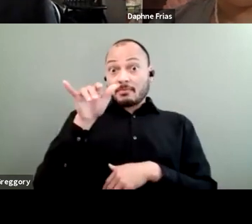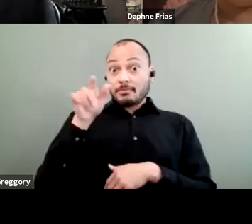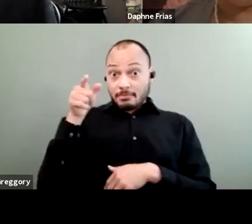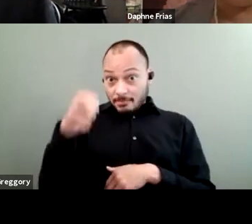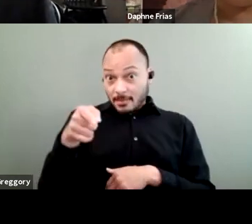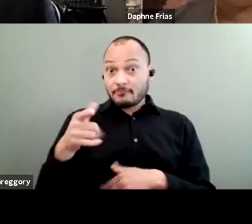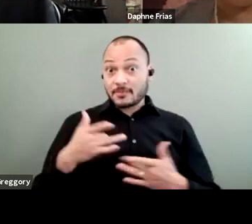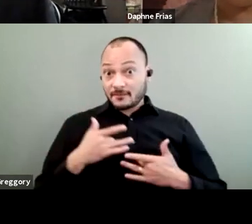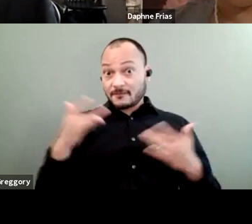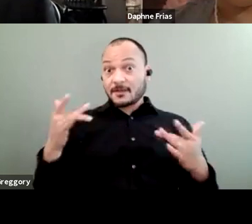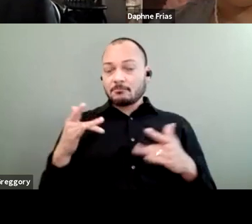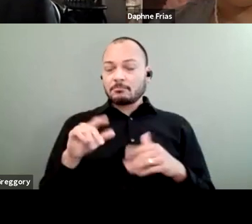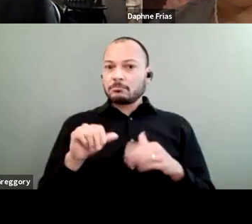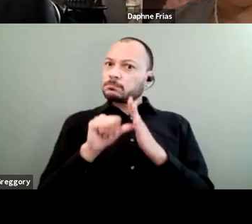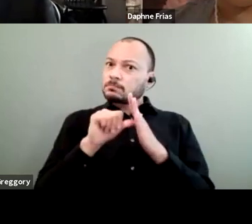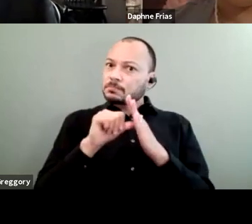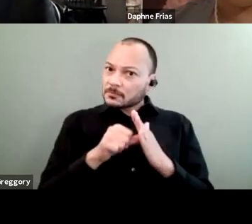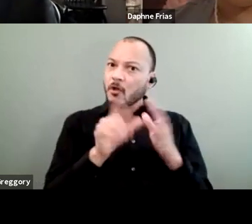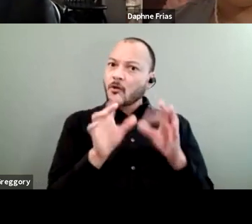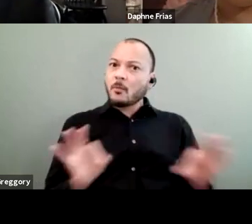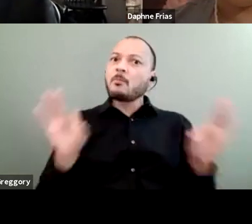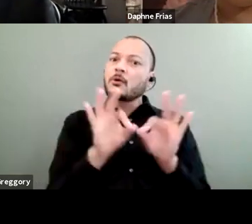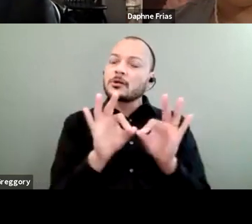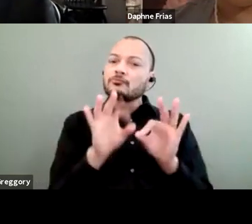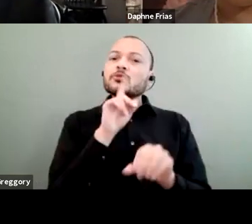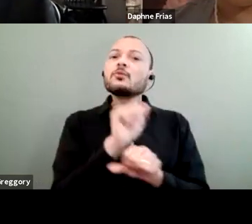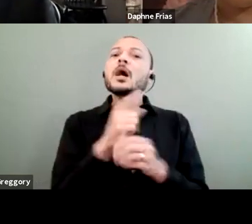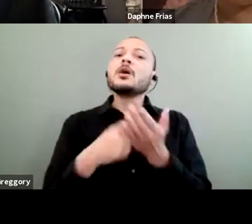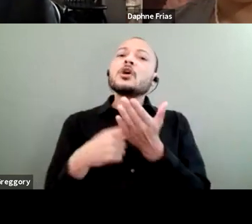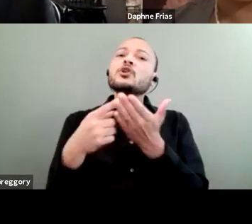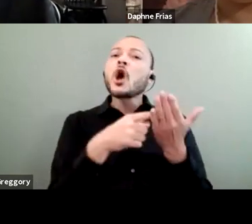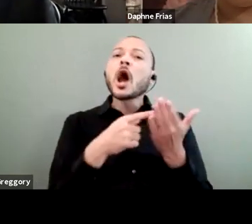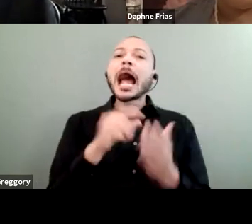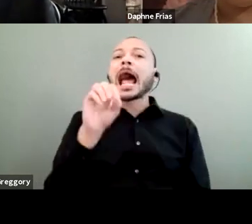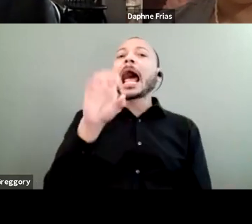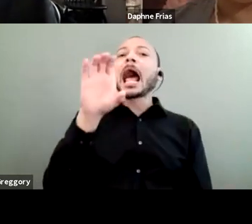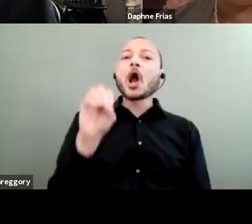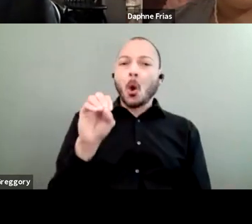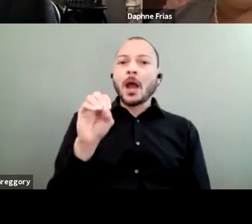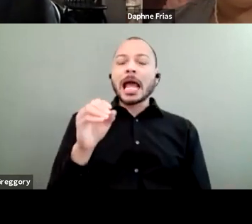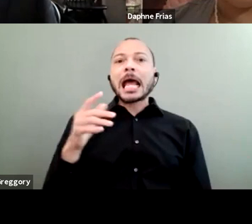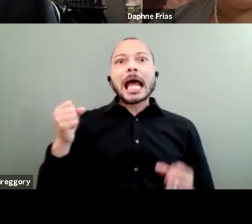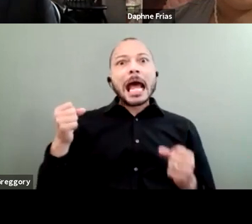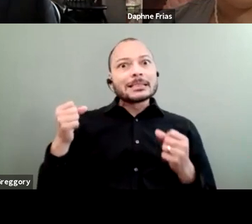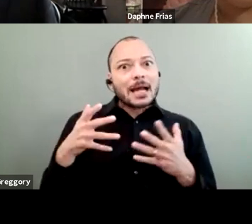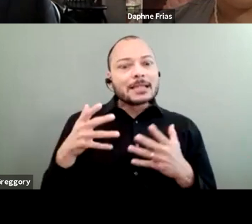the importance of really talking about eco anxiety as a mental health global crisis,